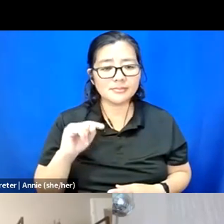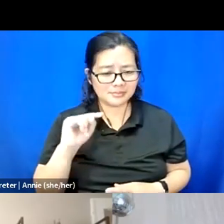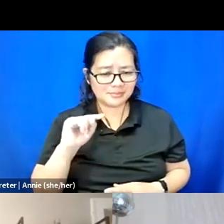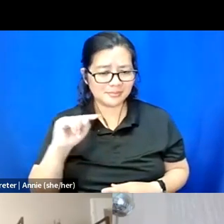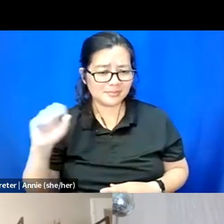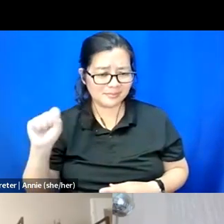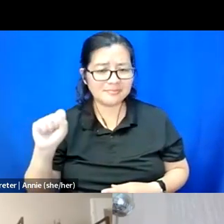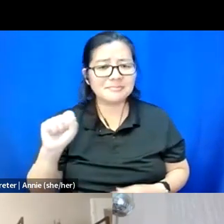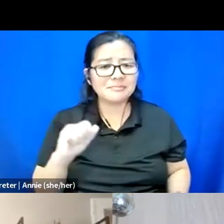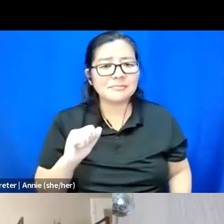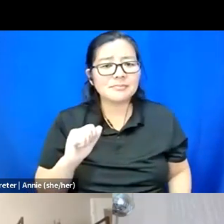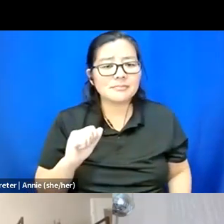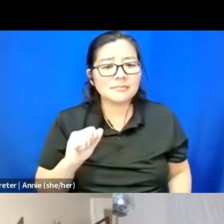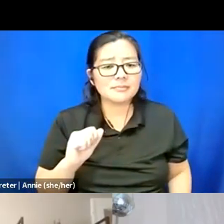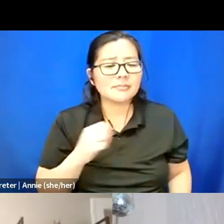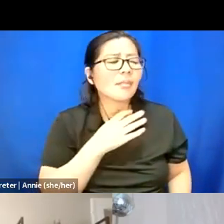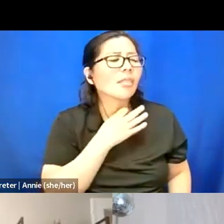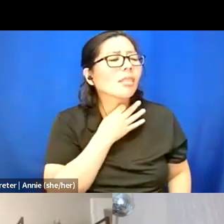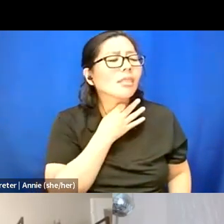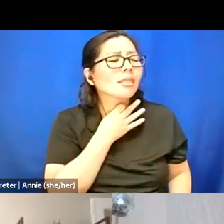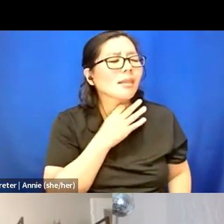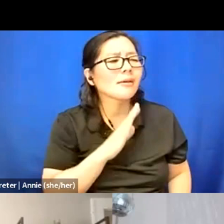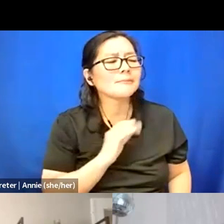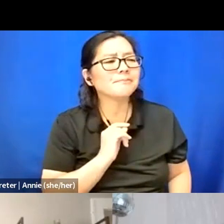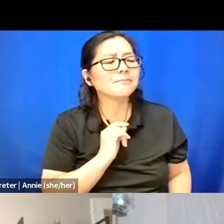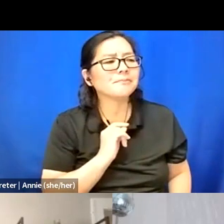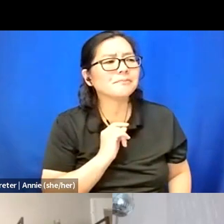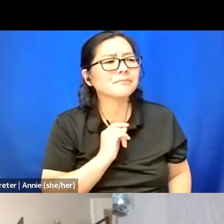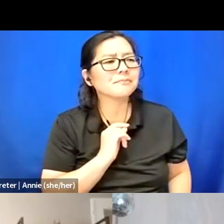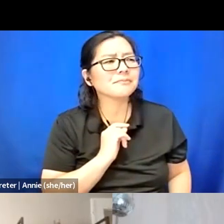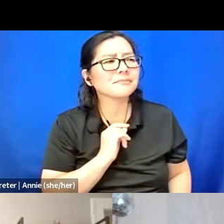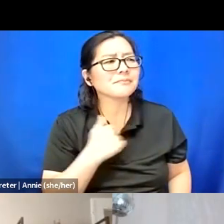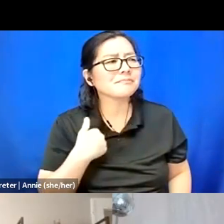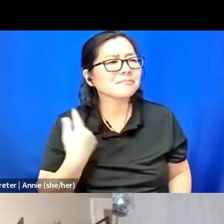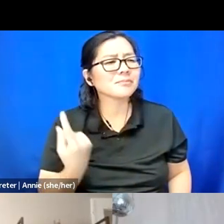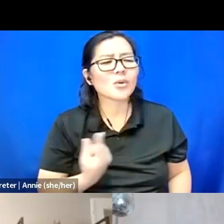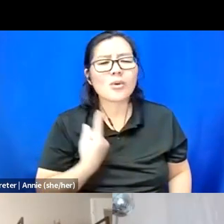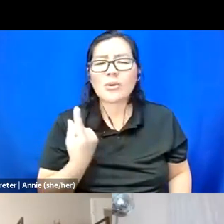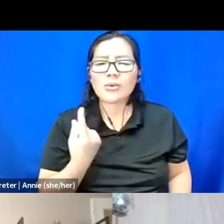I'm curious because I'm always like, Zee, thank you.